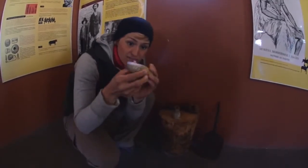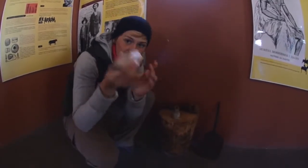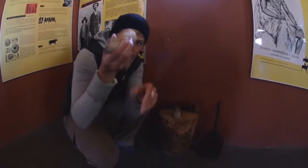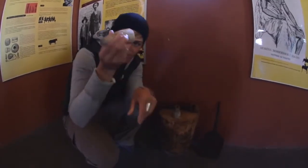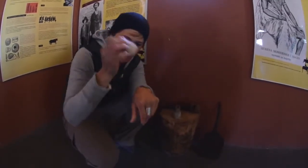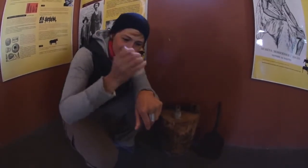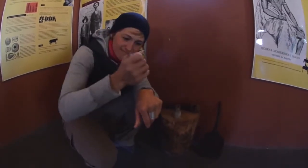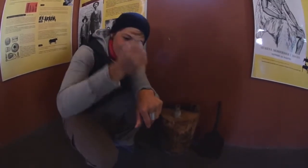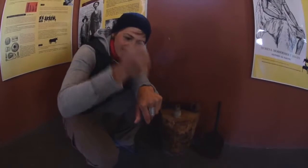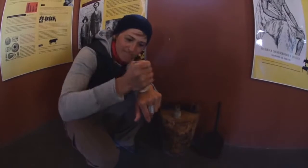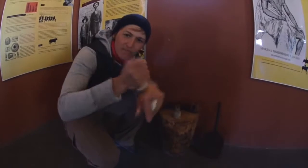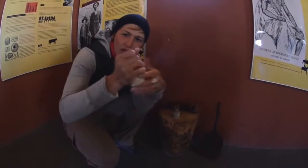What is this cone thing?